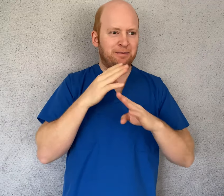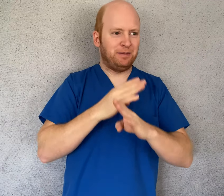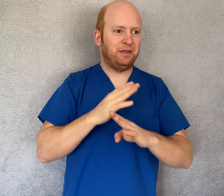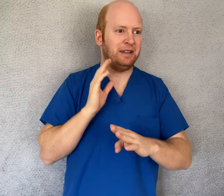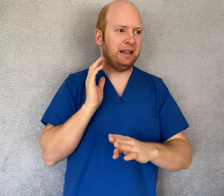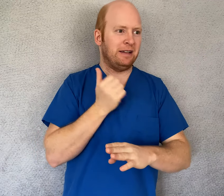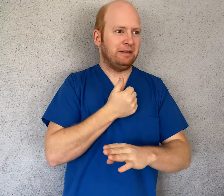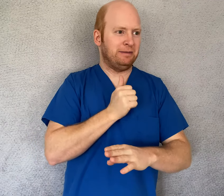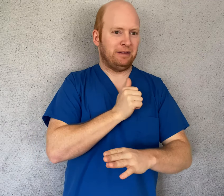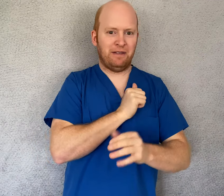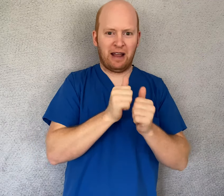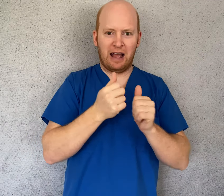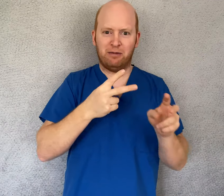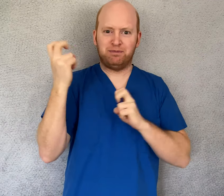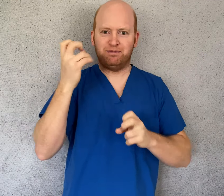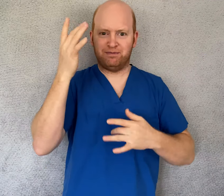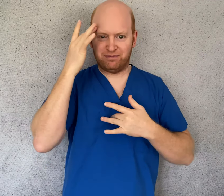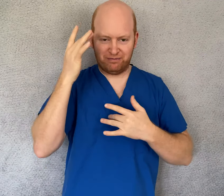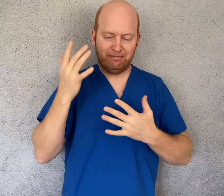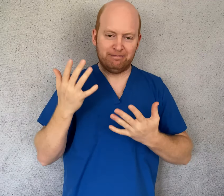and prevent ourselves from getting infected?